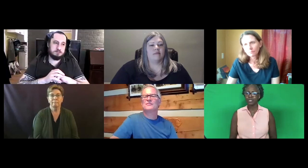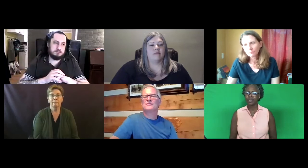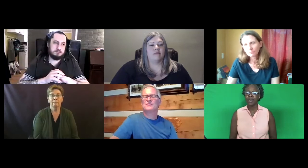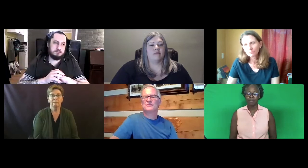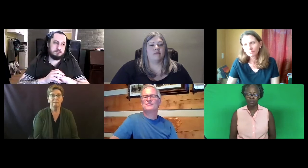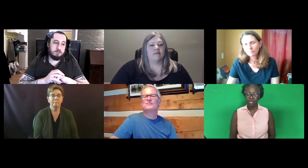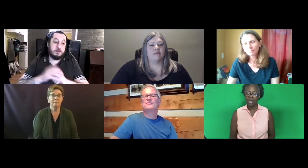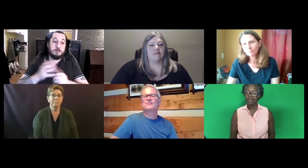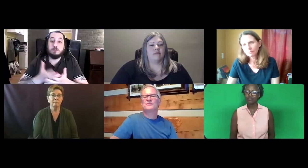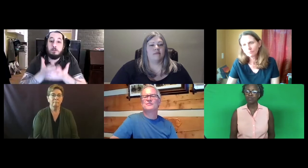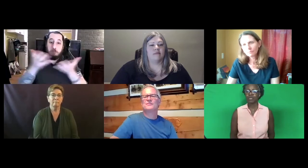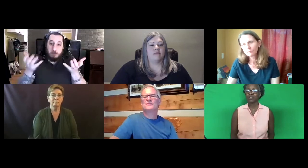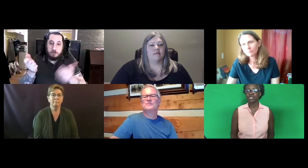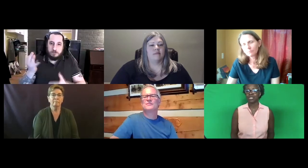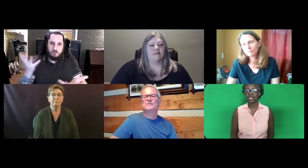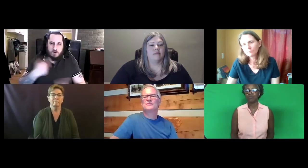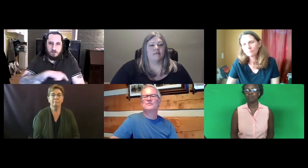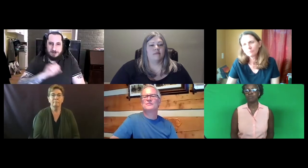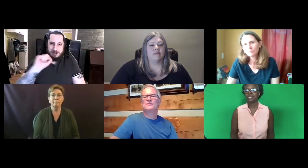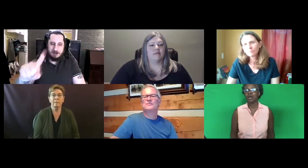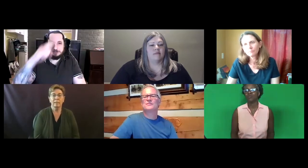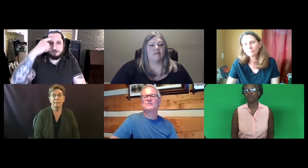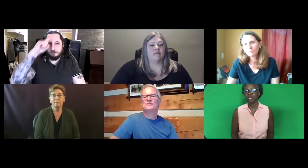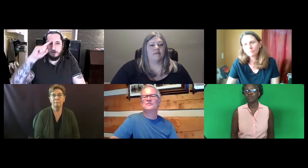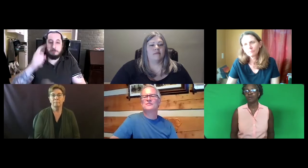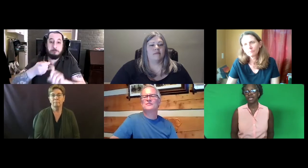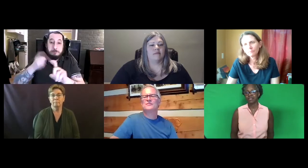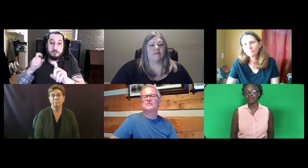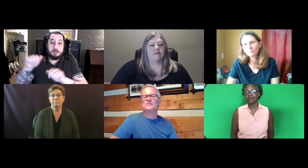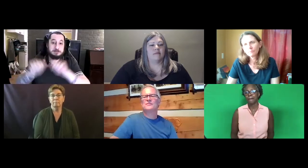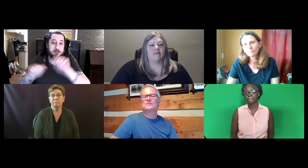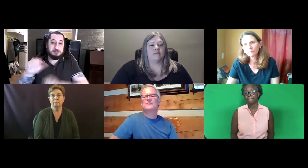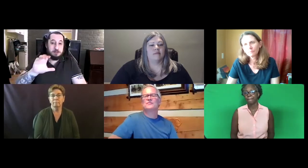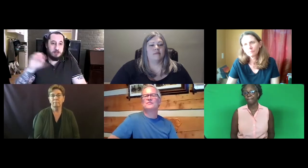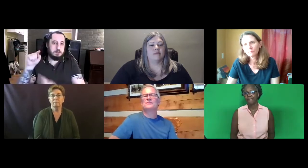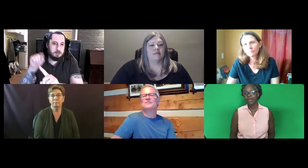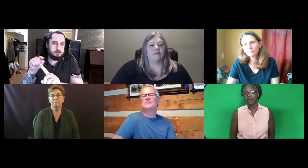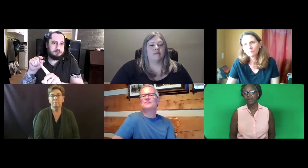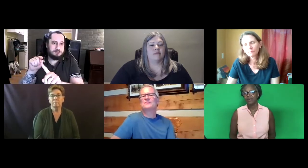There's a lot of information that you can piece out from that data.